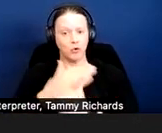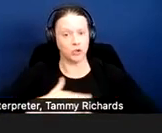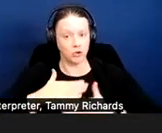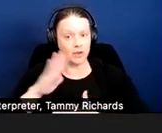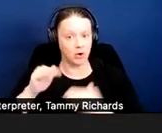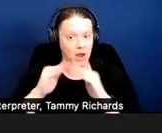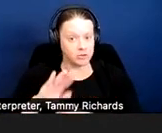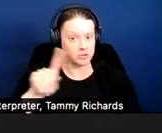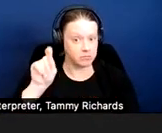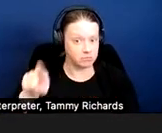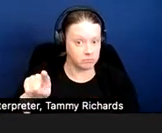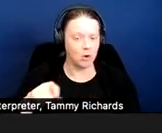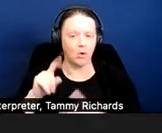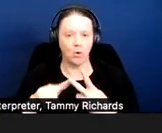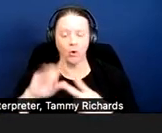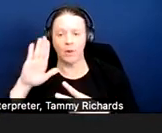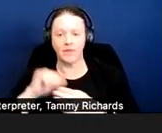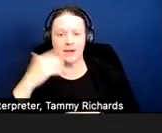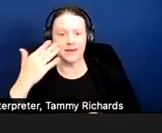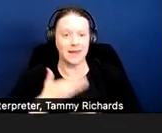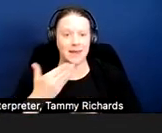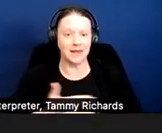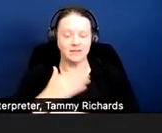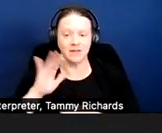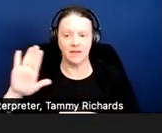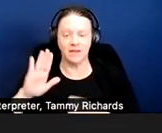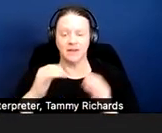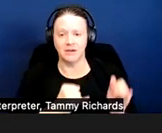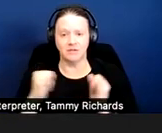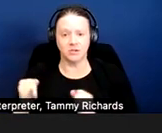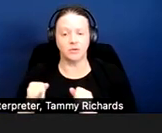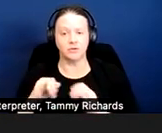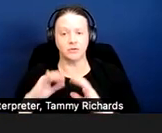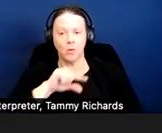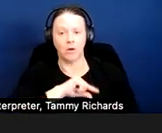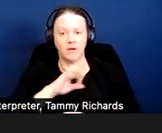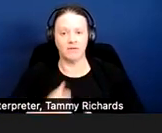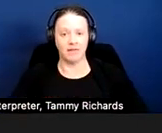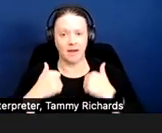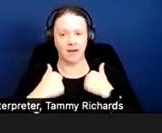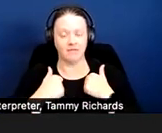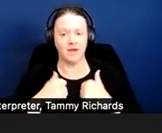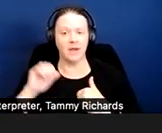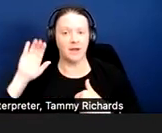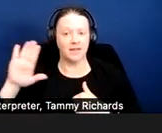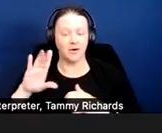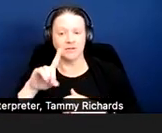Or will it enhance the individual's quality of life by lessening the effects of their disability?